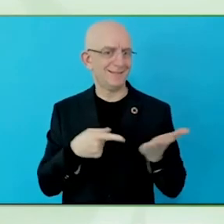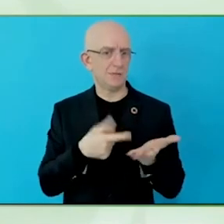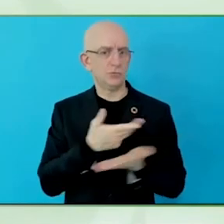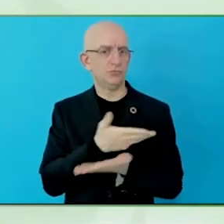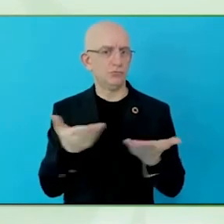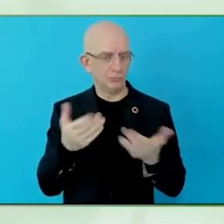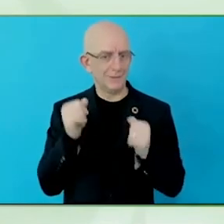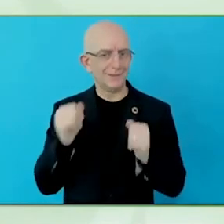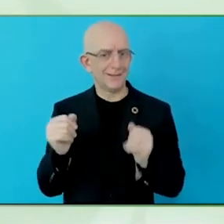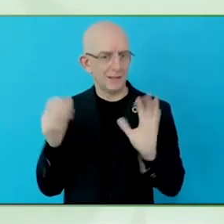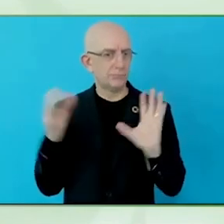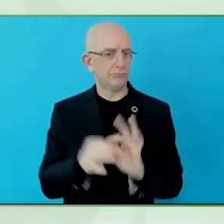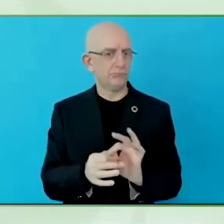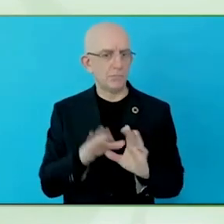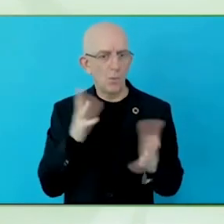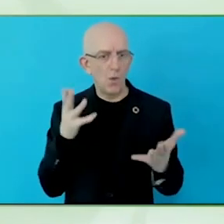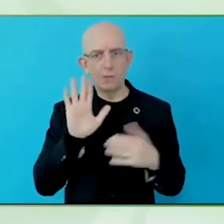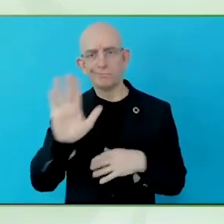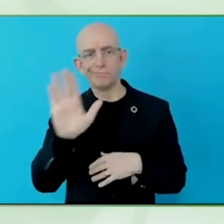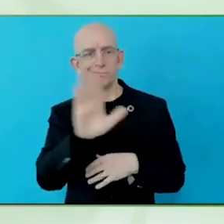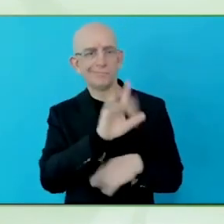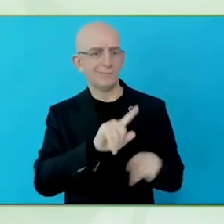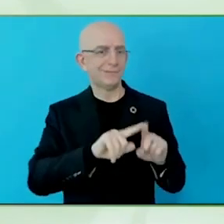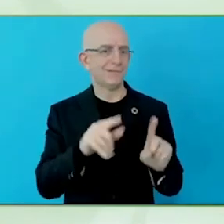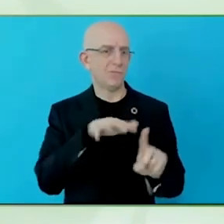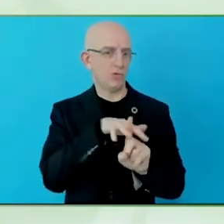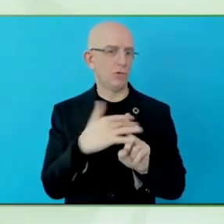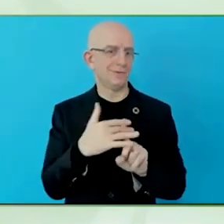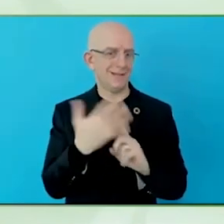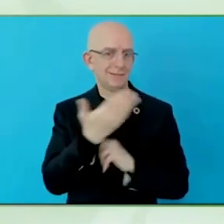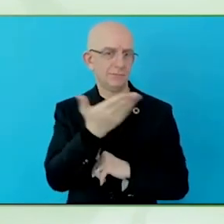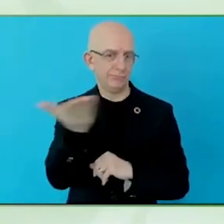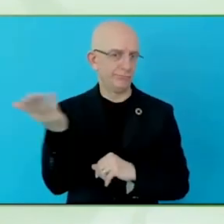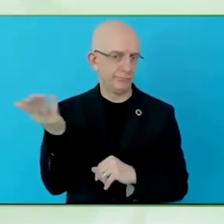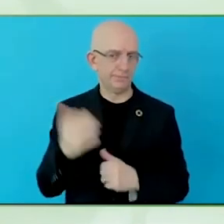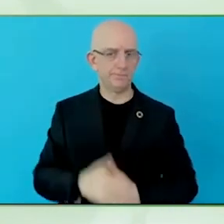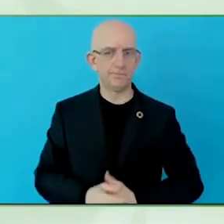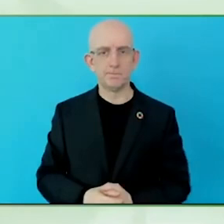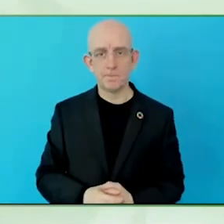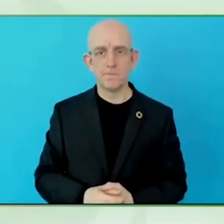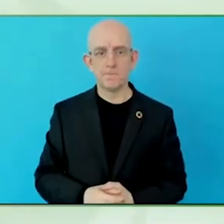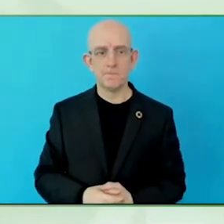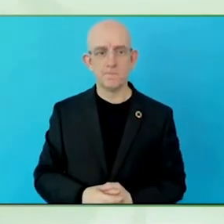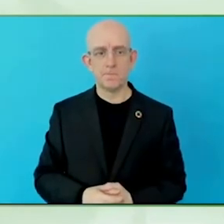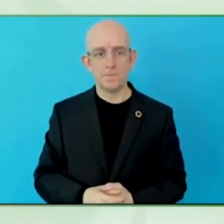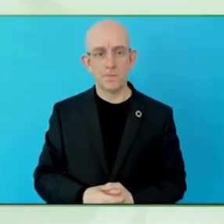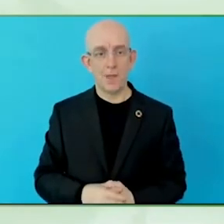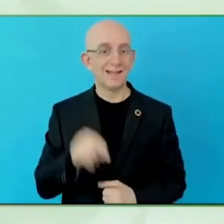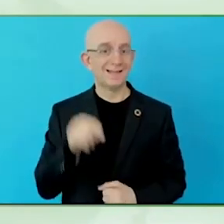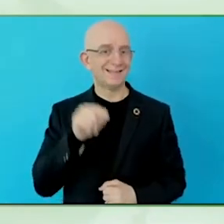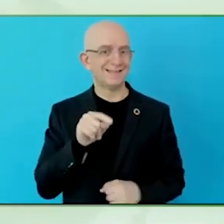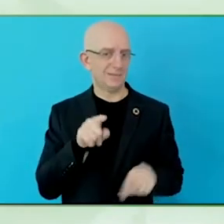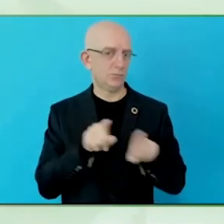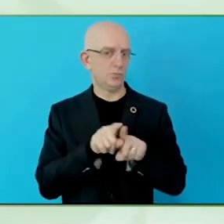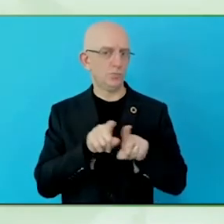technology, that we can continue to grow those experiences and share those experiences across the sector and globally.